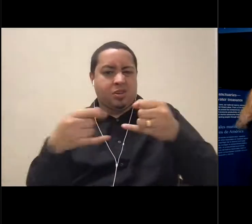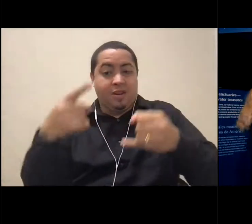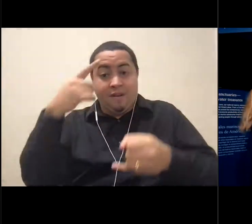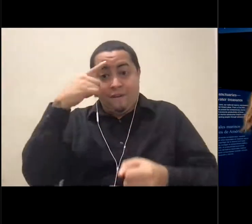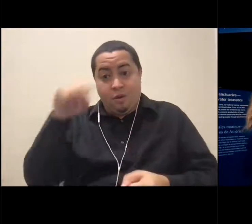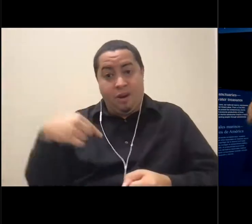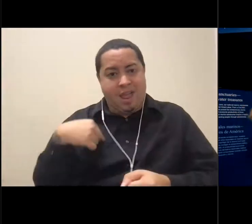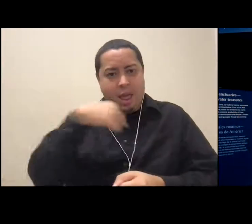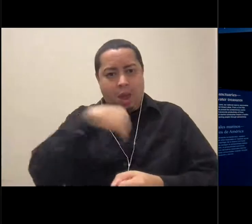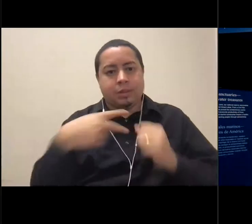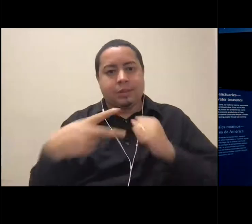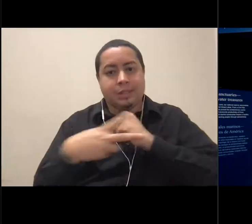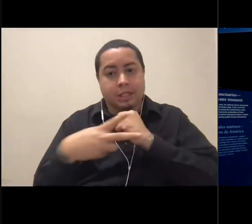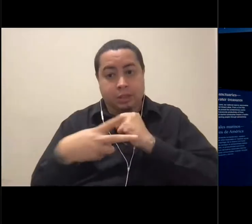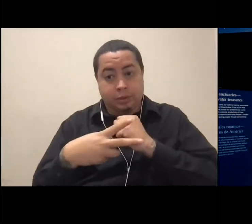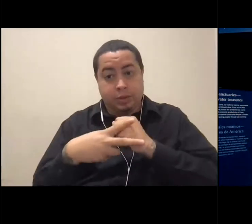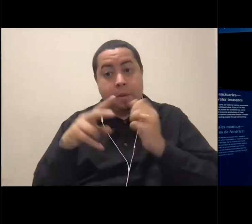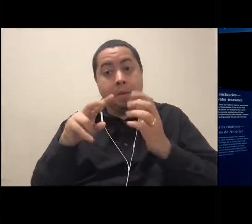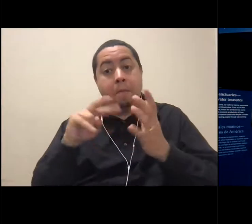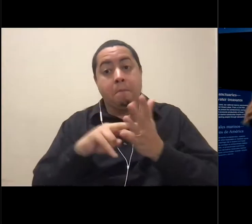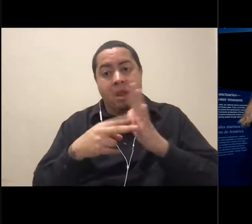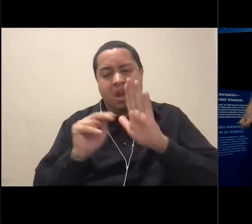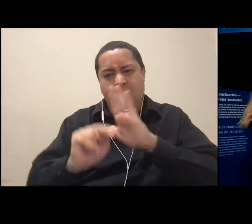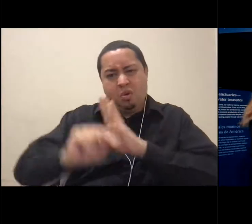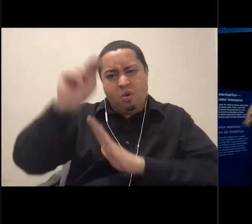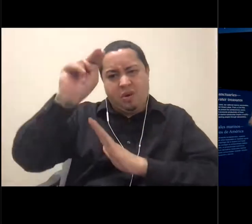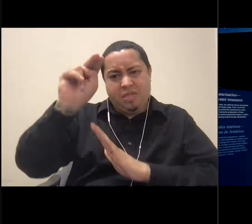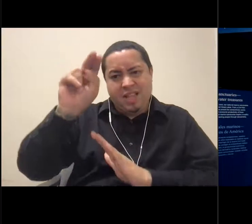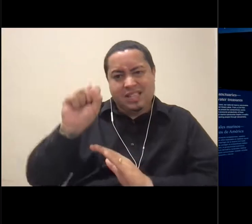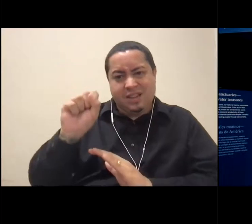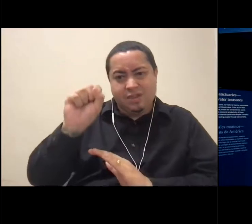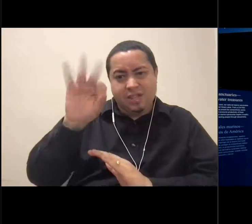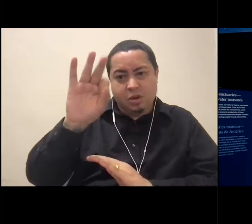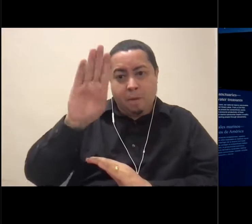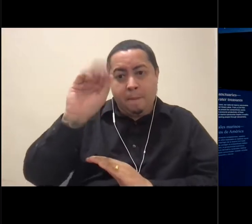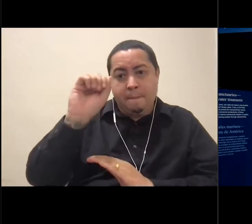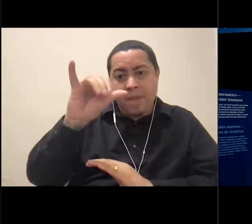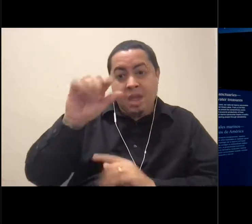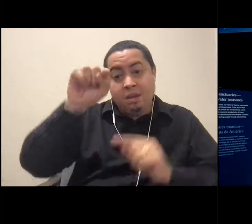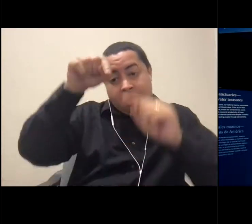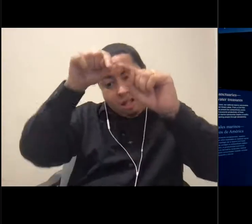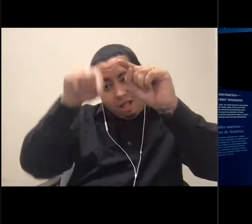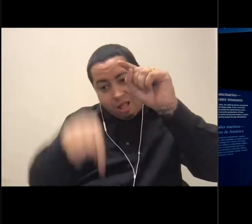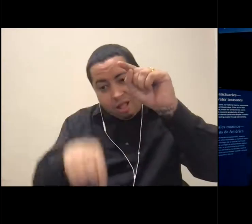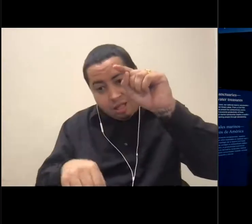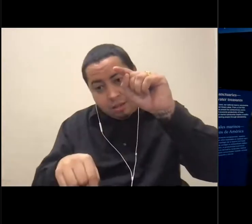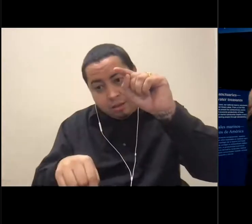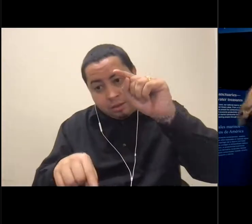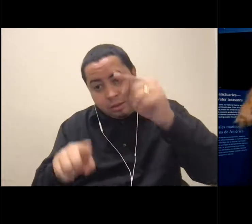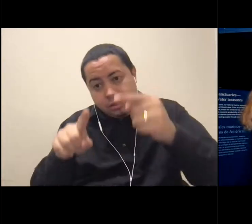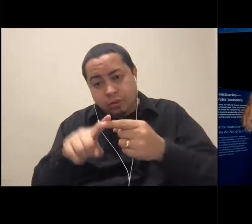It goes from just north of San Francisco Bay all the way down just south of Big Sur in Cambria.